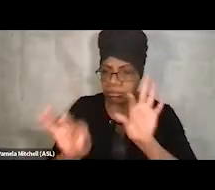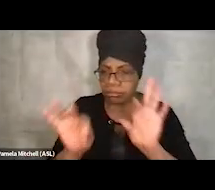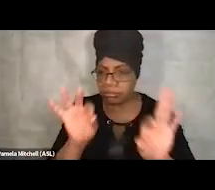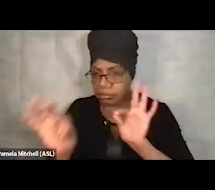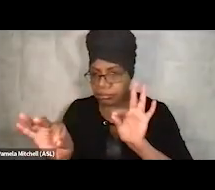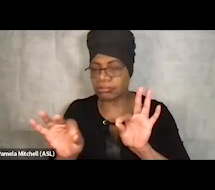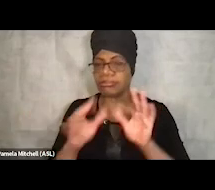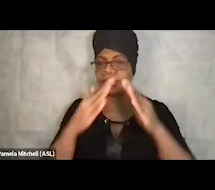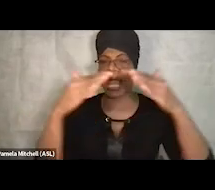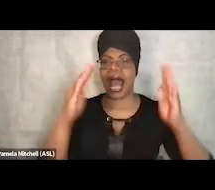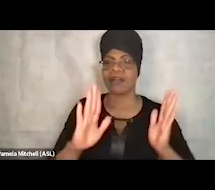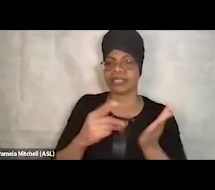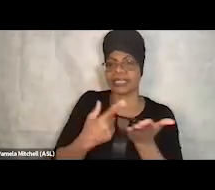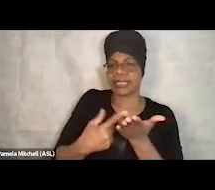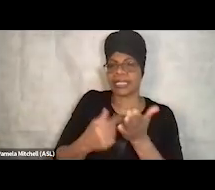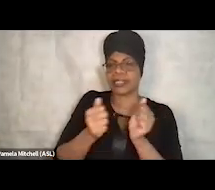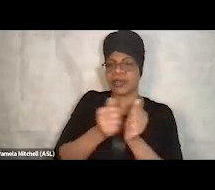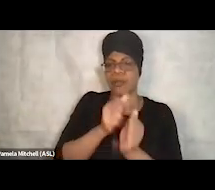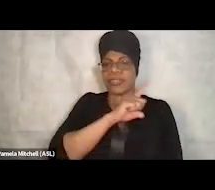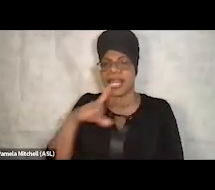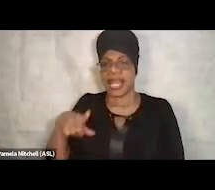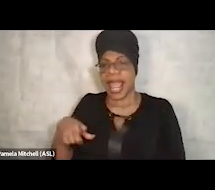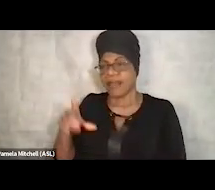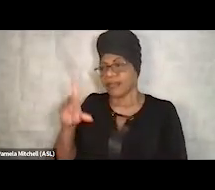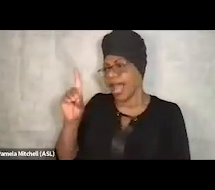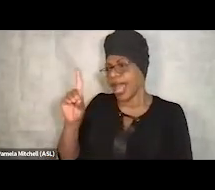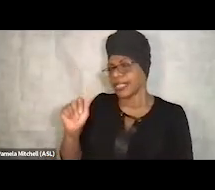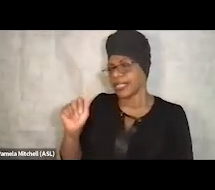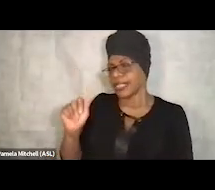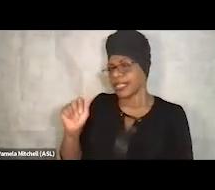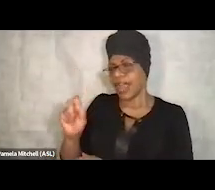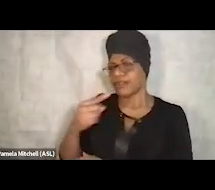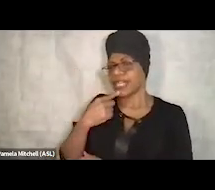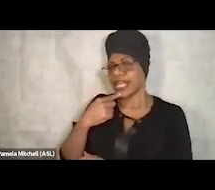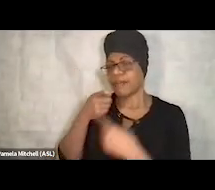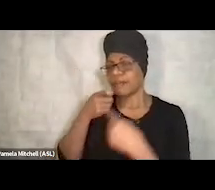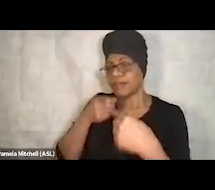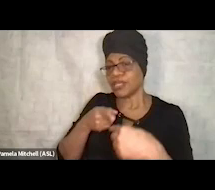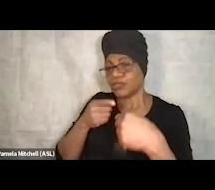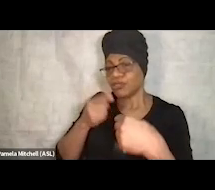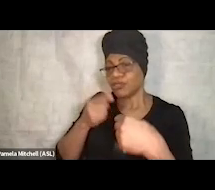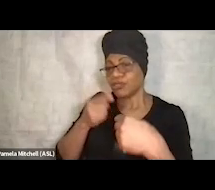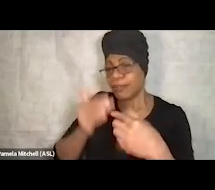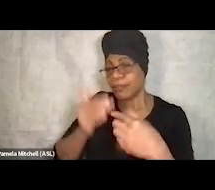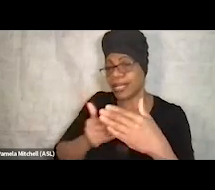As Darrell mentioned, that can be a struggle. Maybe they stay at Next Steps for a couple of years. Where do they go after that?